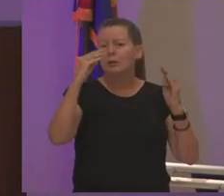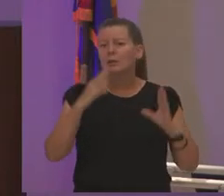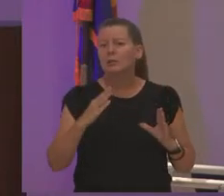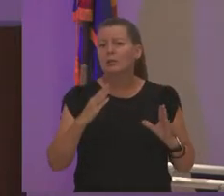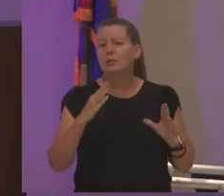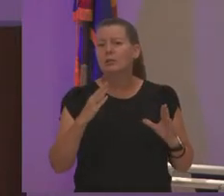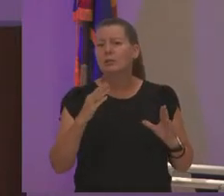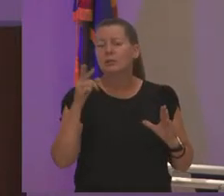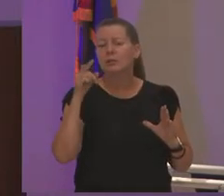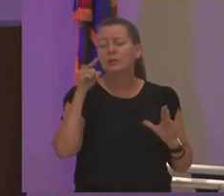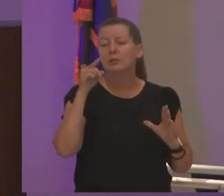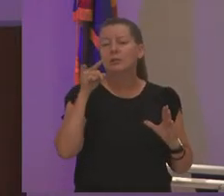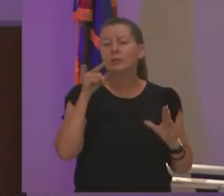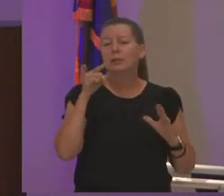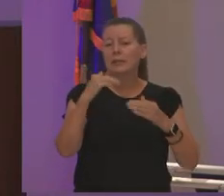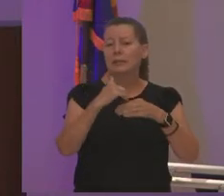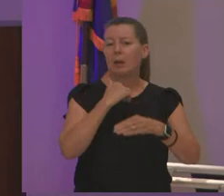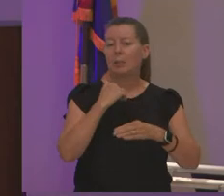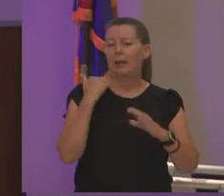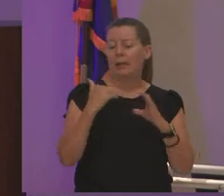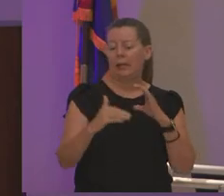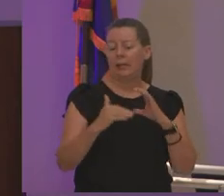she sent me an email and i want to thank you so much